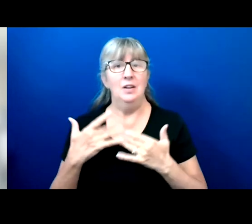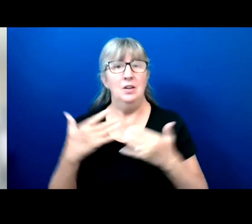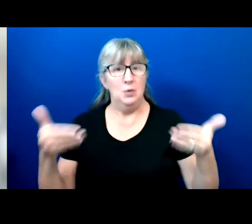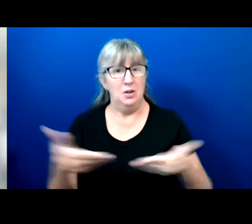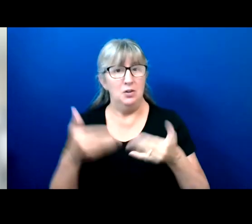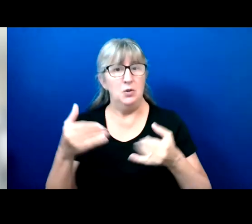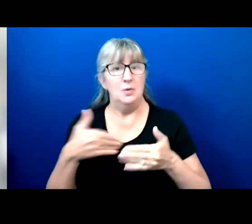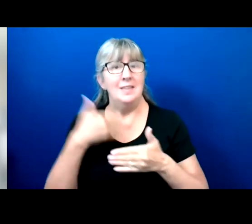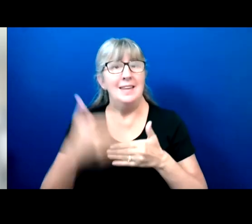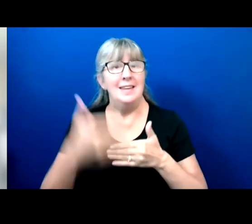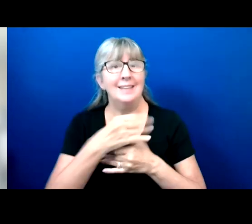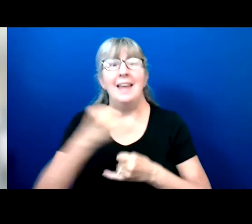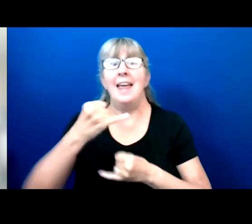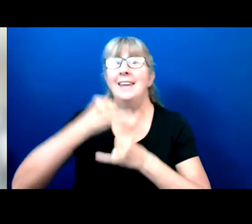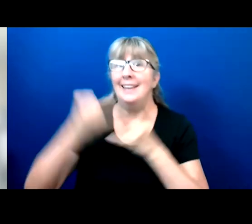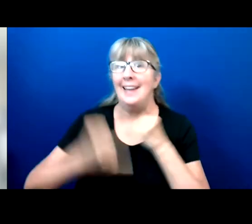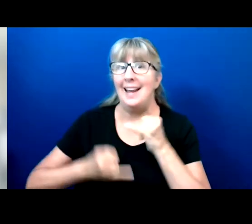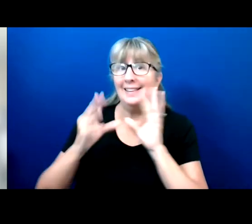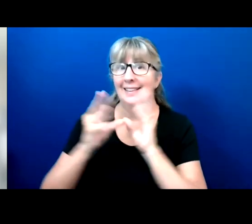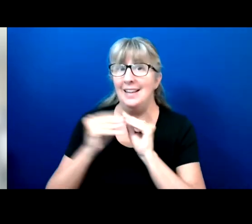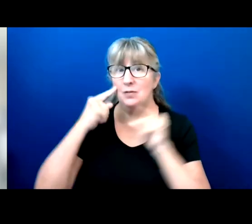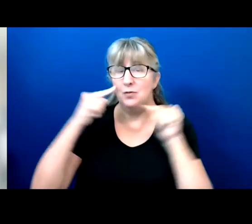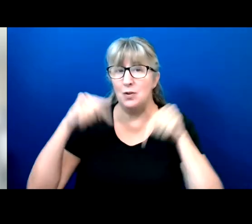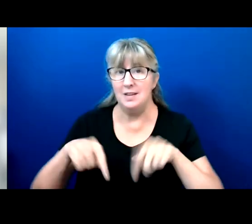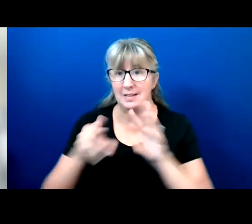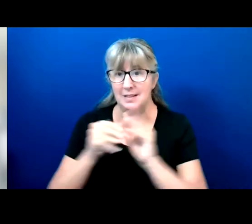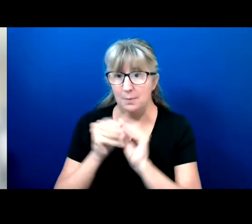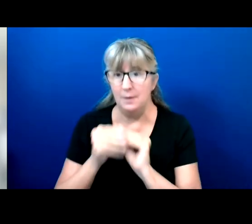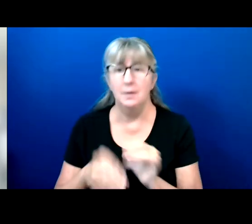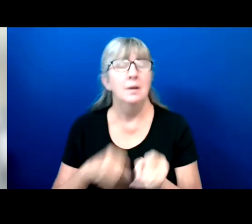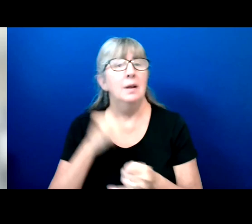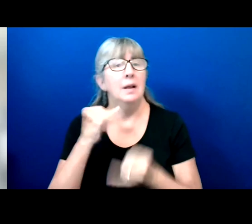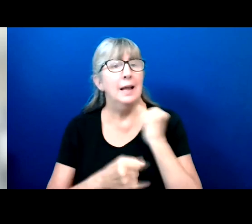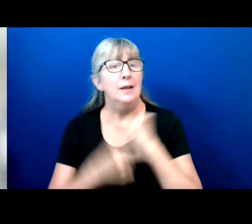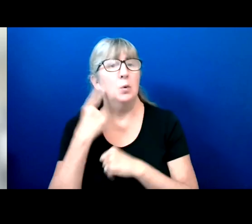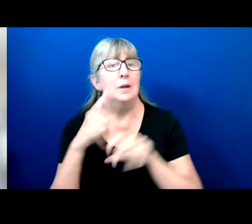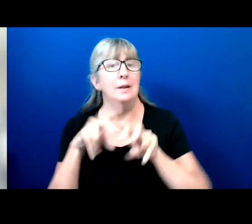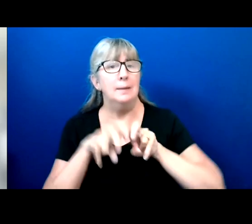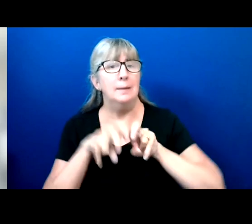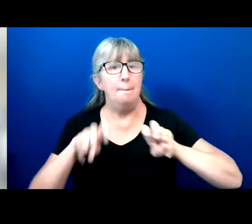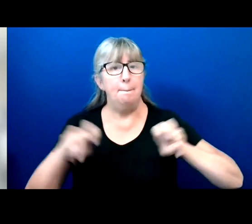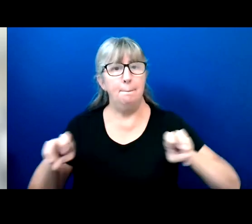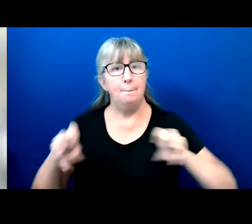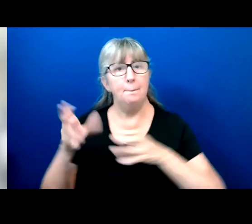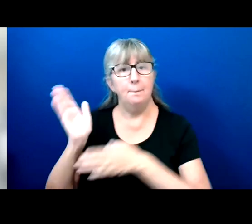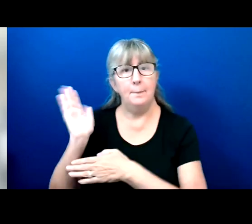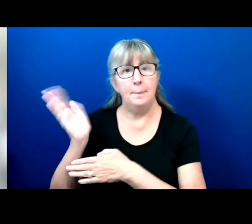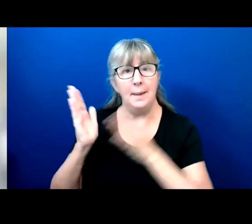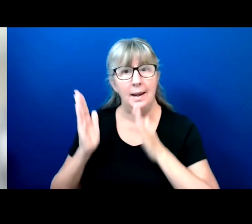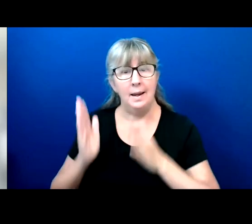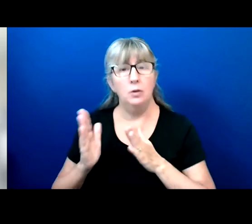So our last session will be a panel that will focus on the future of the disability vote